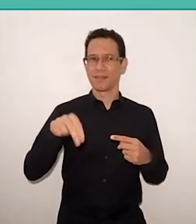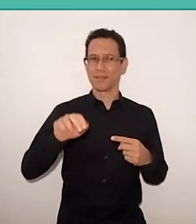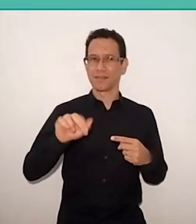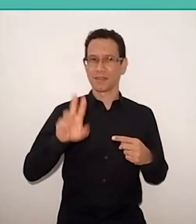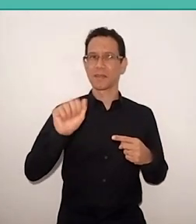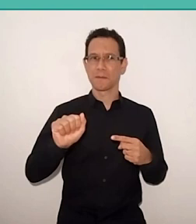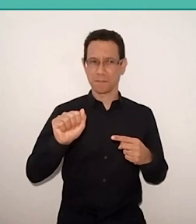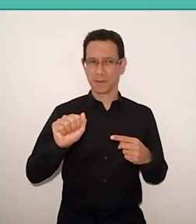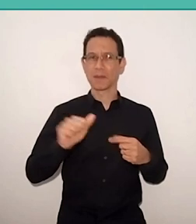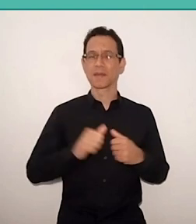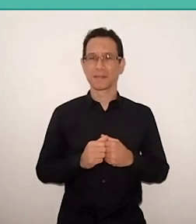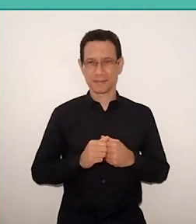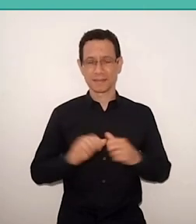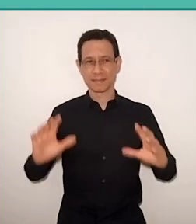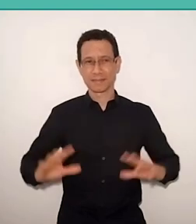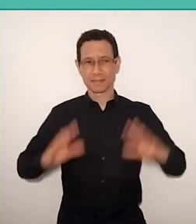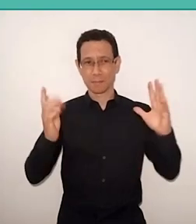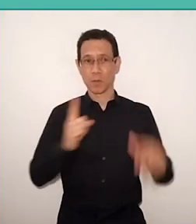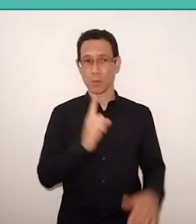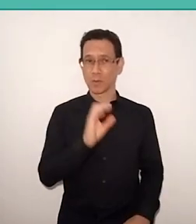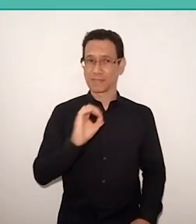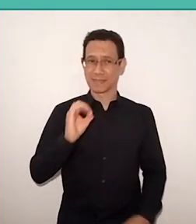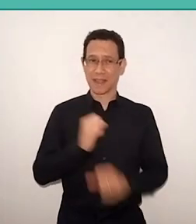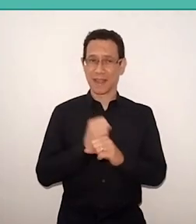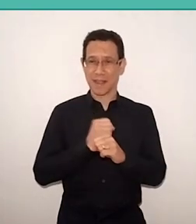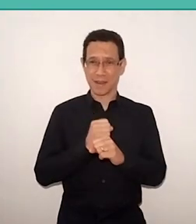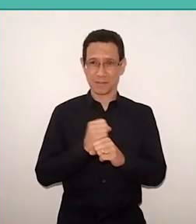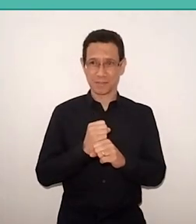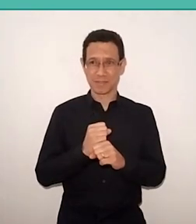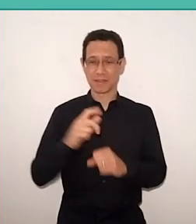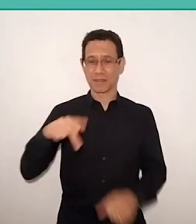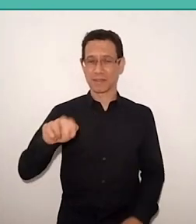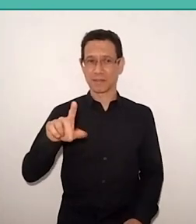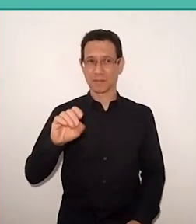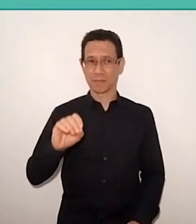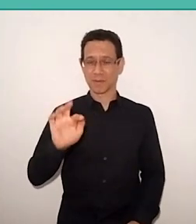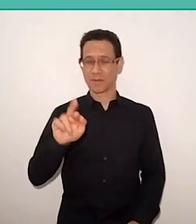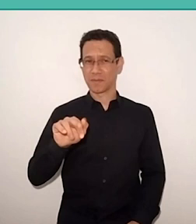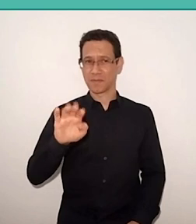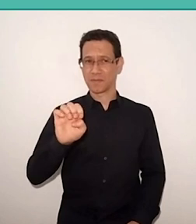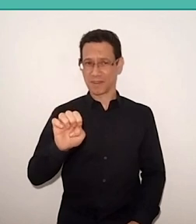The celebration of Freire’s centenary in Geneva has a special and important connotation.